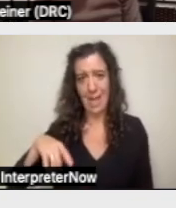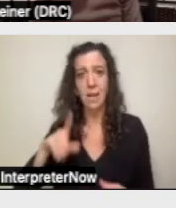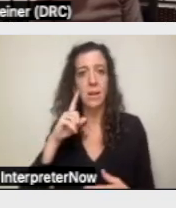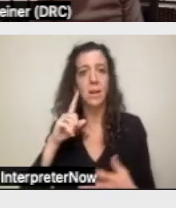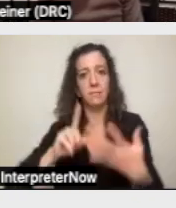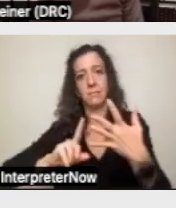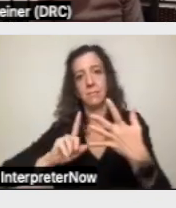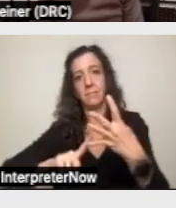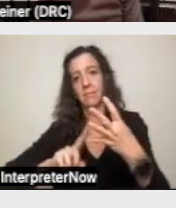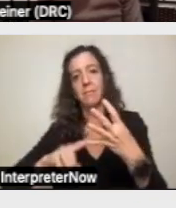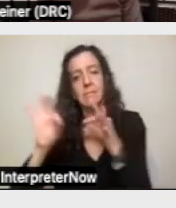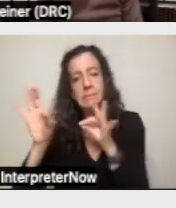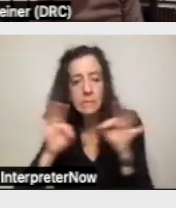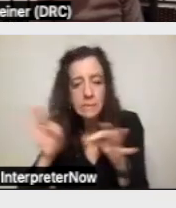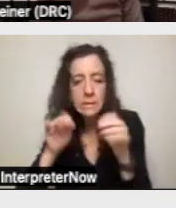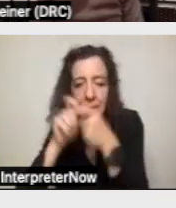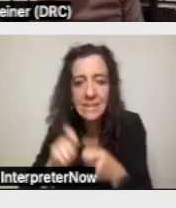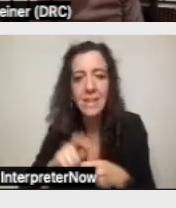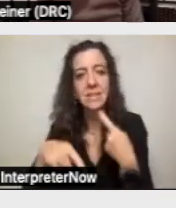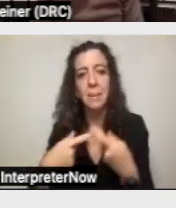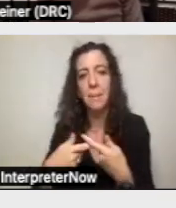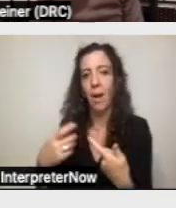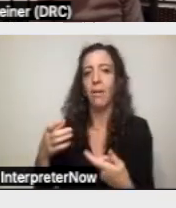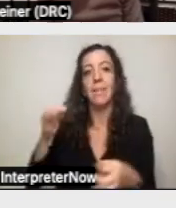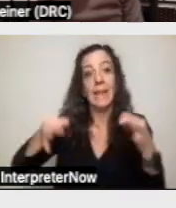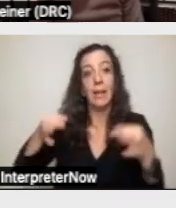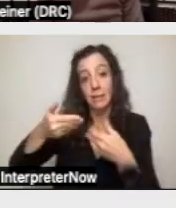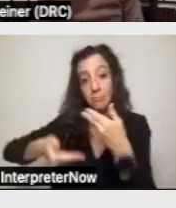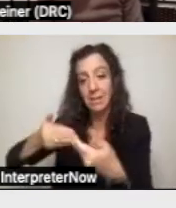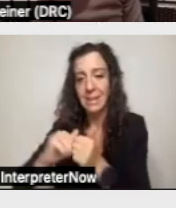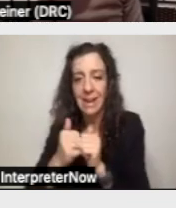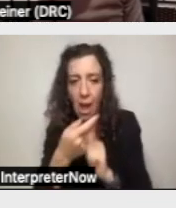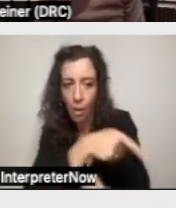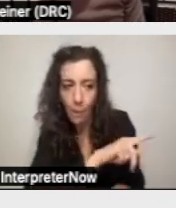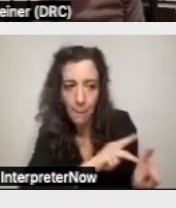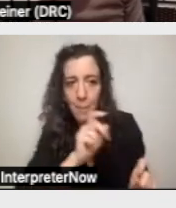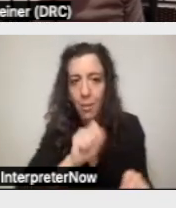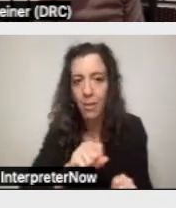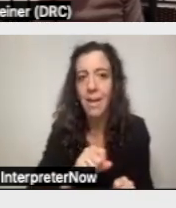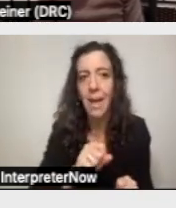the hearing process itself and how people can essentially give people the best shot